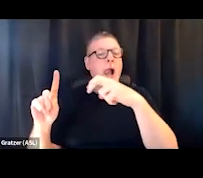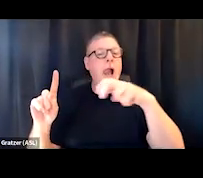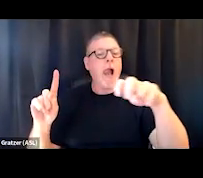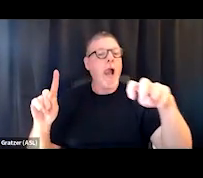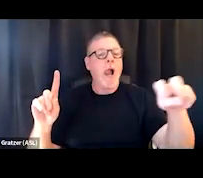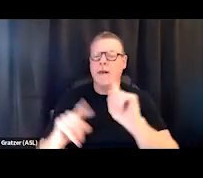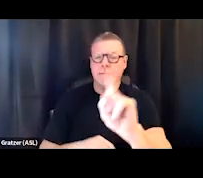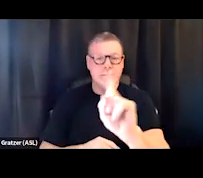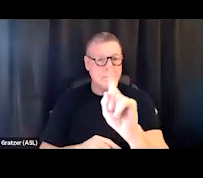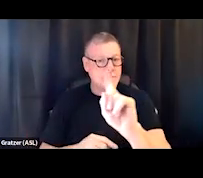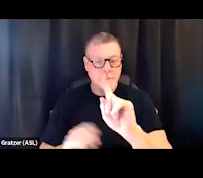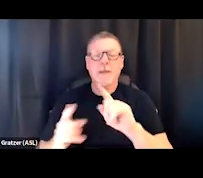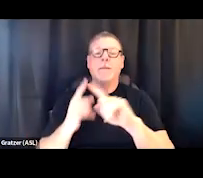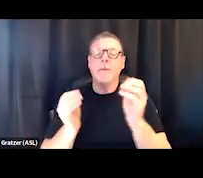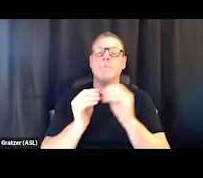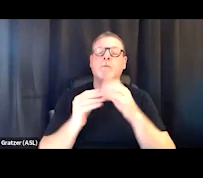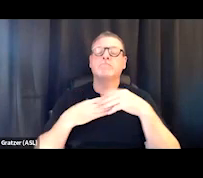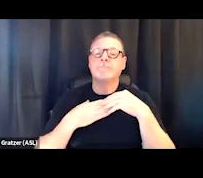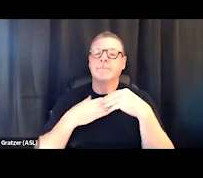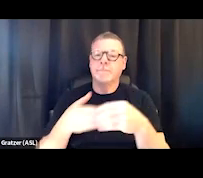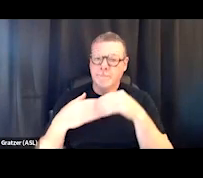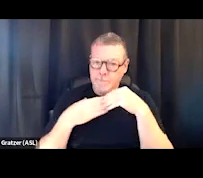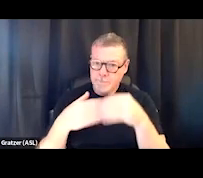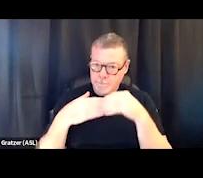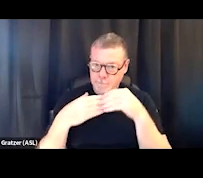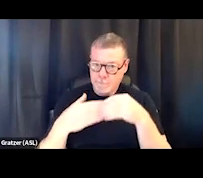and being flexible to meet the needs